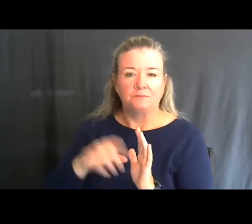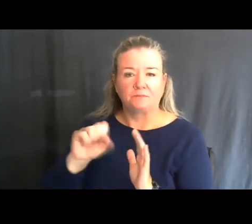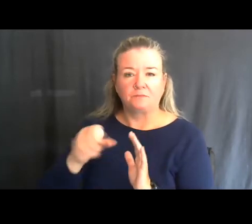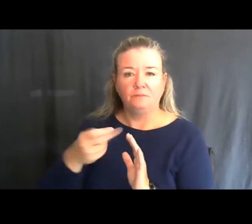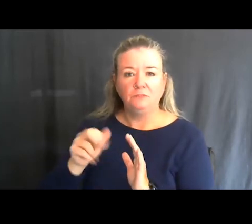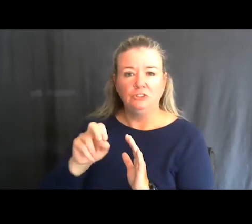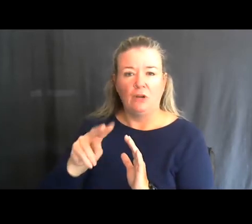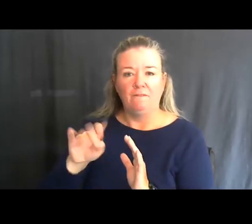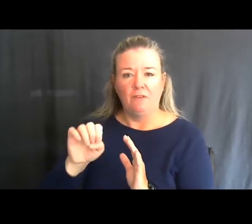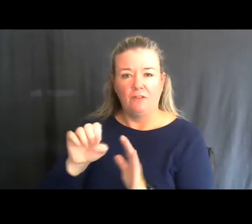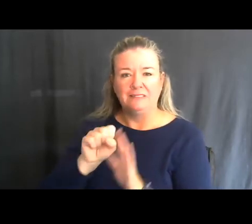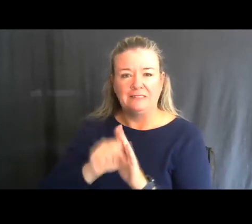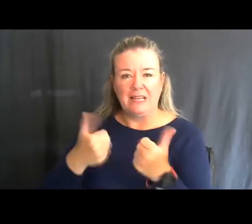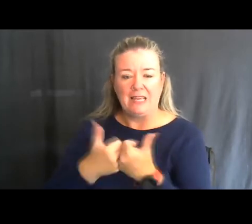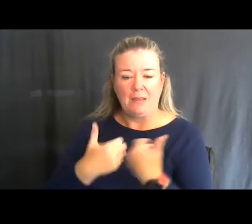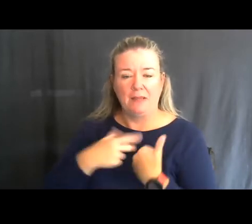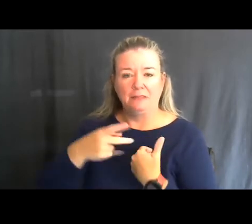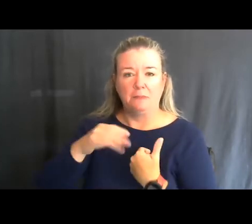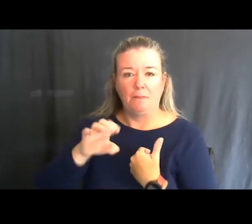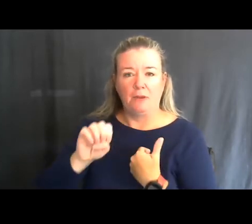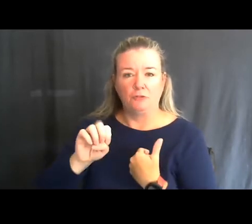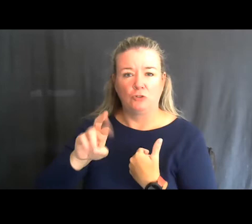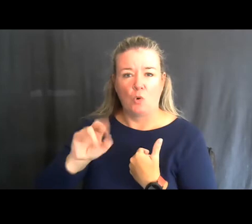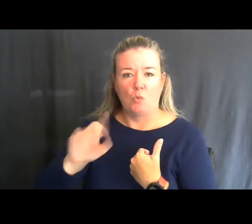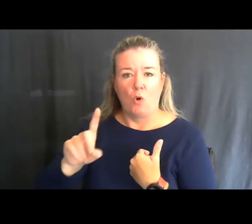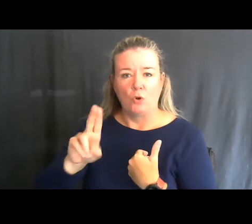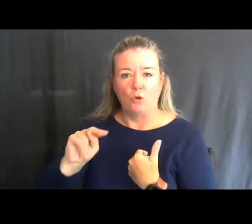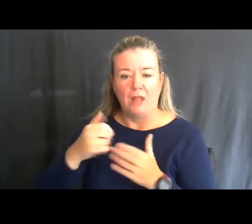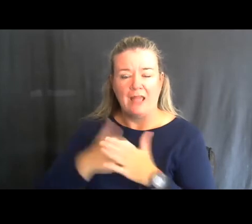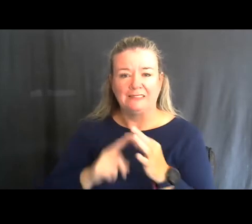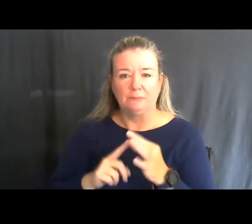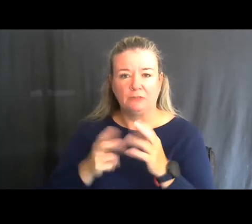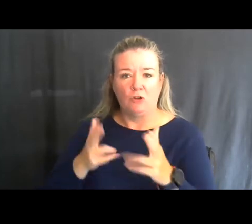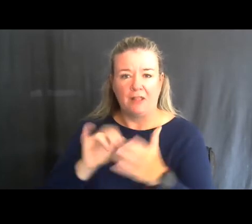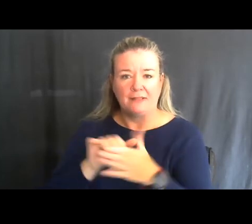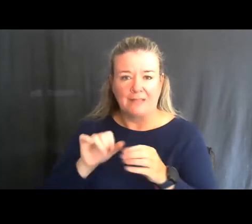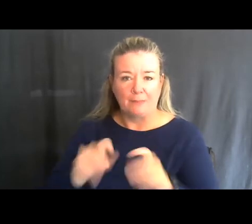has a Pierce Road Unit that has special hunts on it that's an opportunity as well.